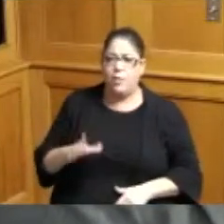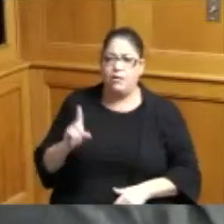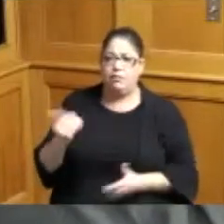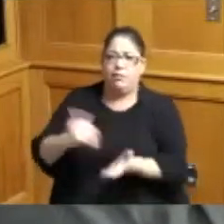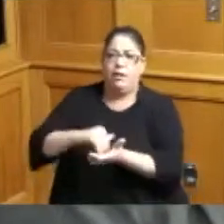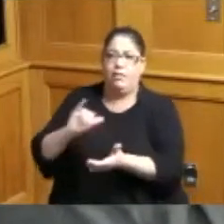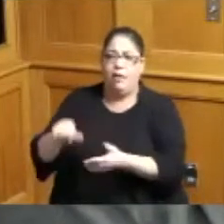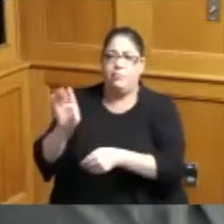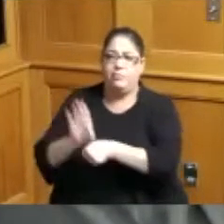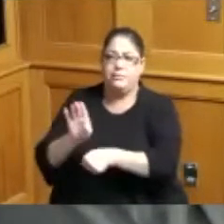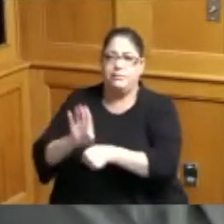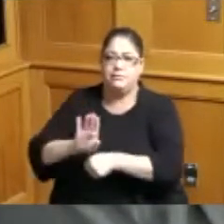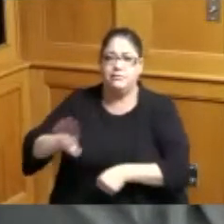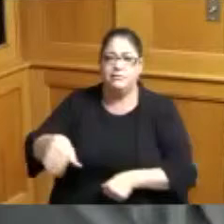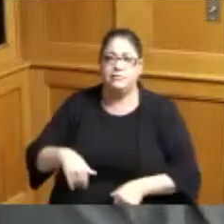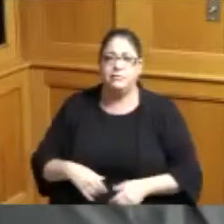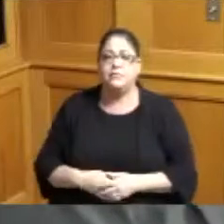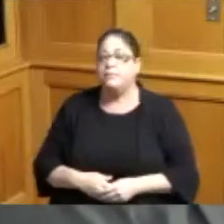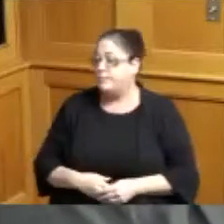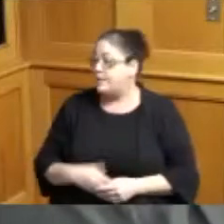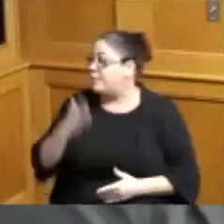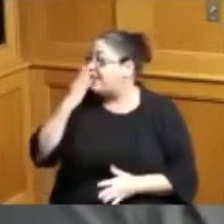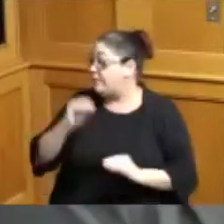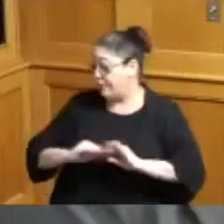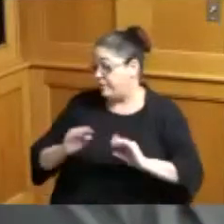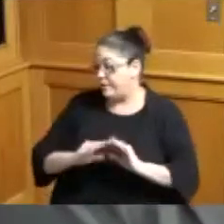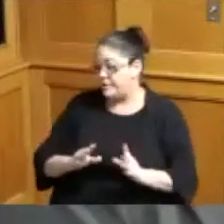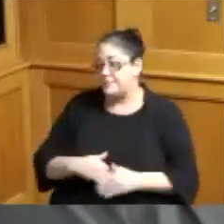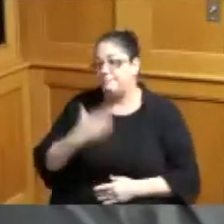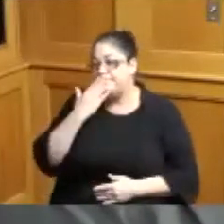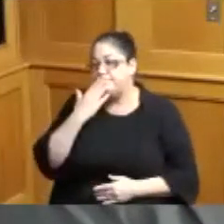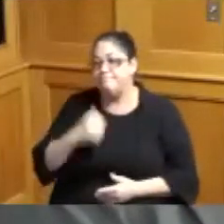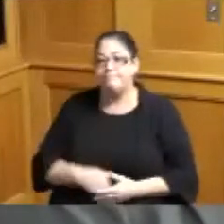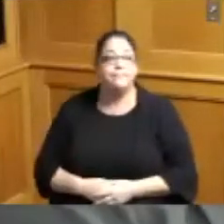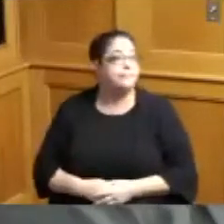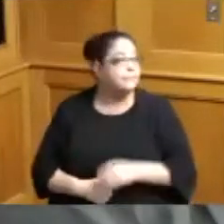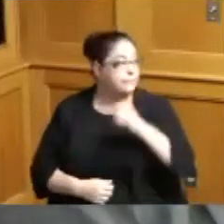but thank you thank you for that clarification I really appreciate it thank you thank you thank you